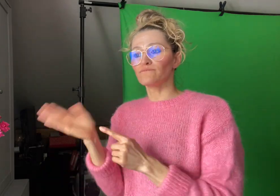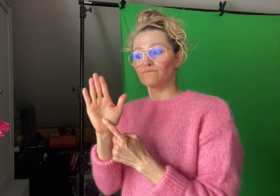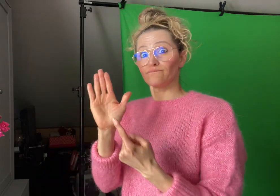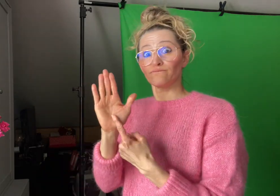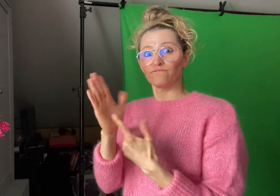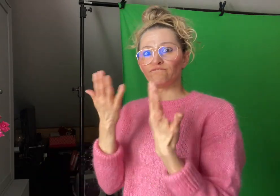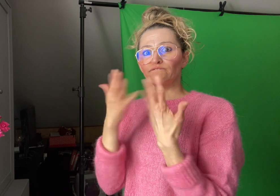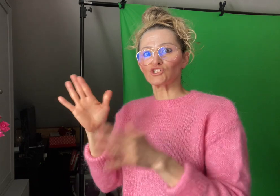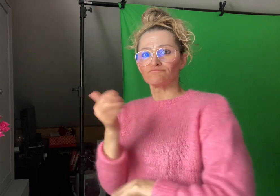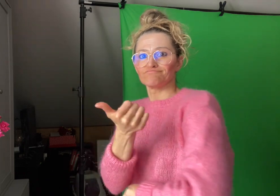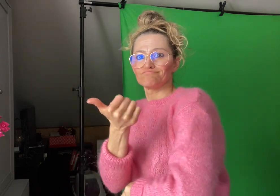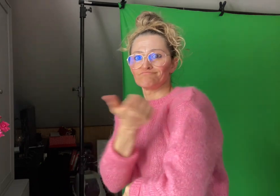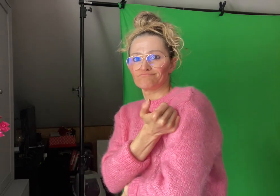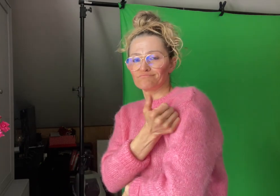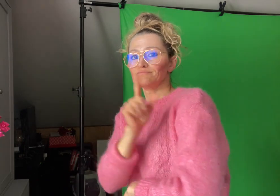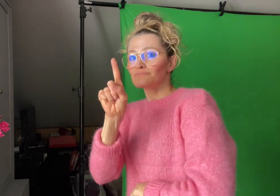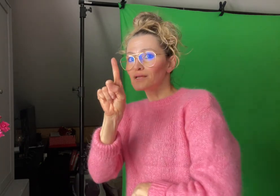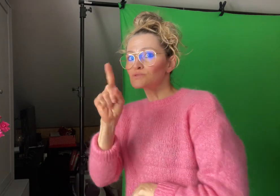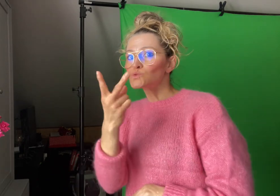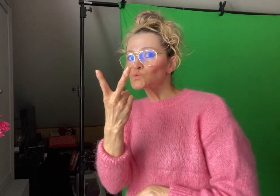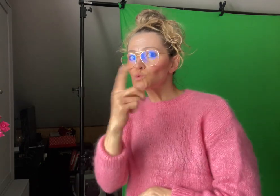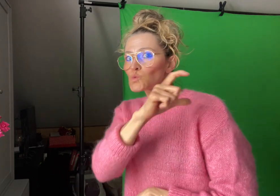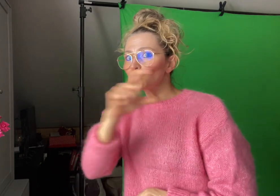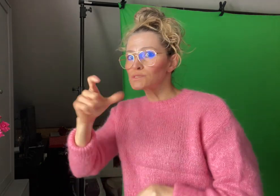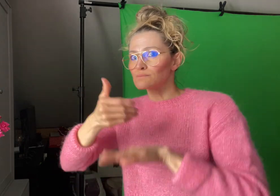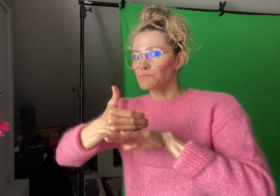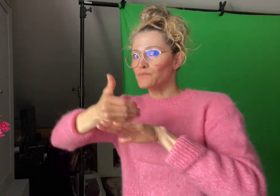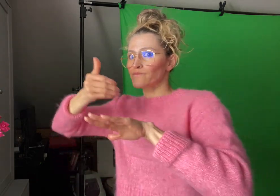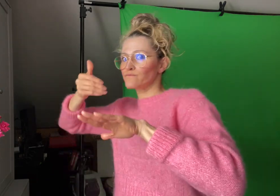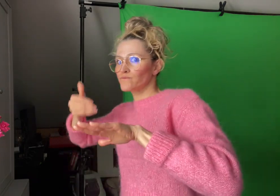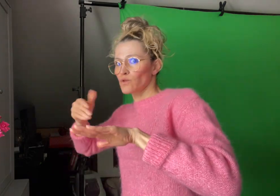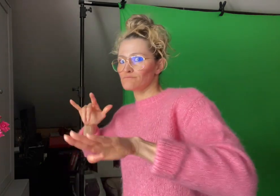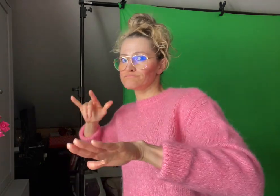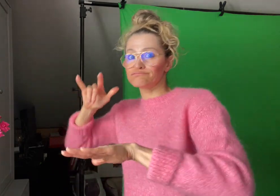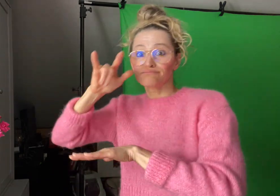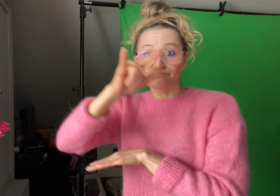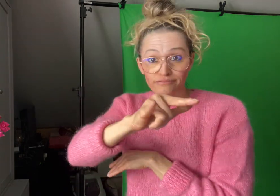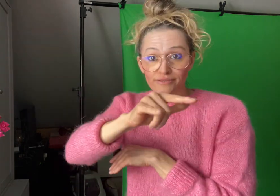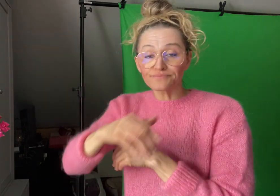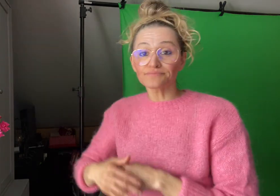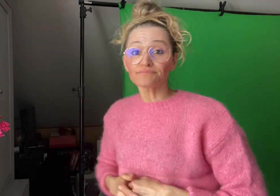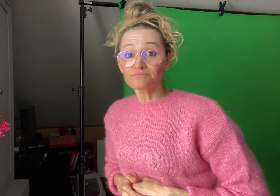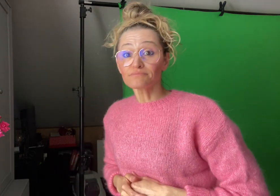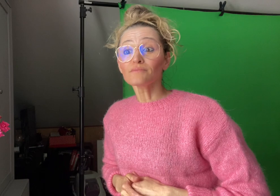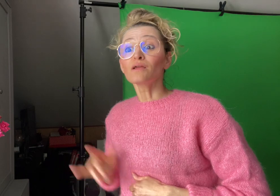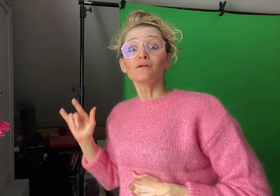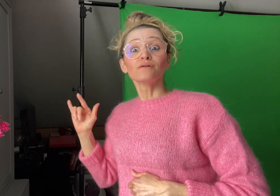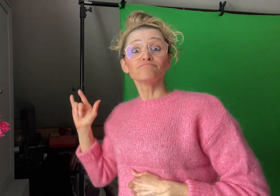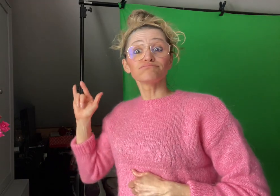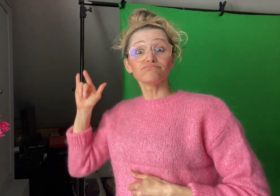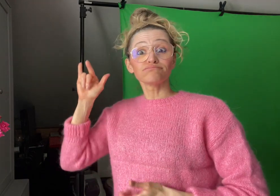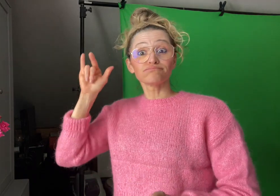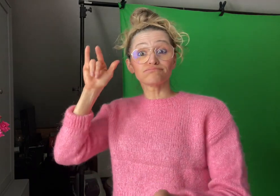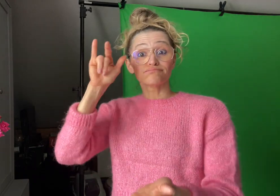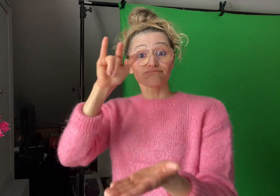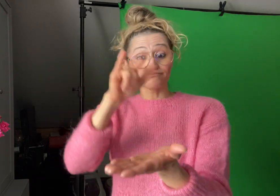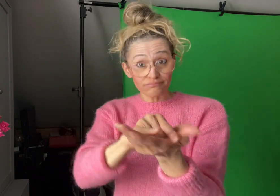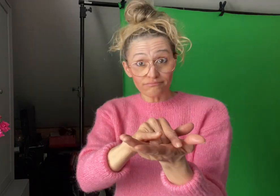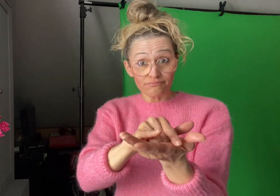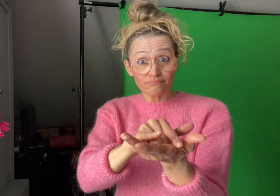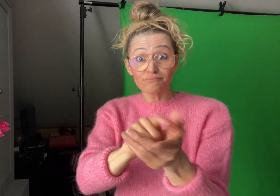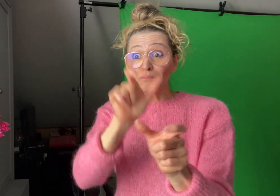before departure. Before receiving a Welcome Pack and transportation